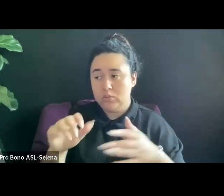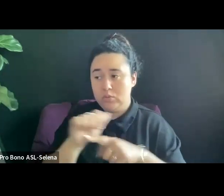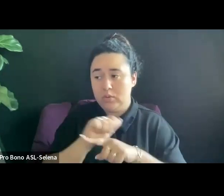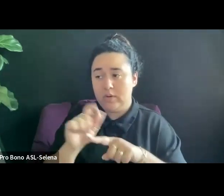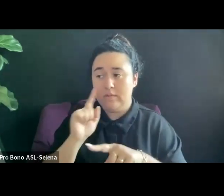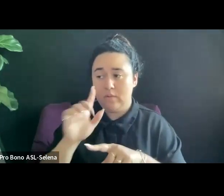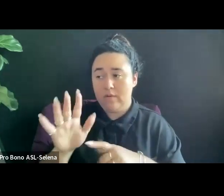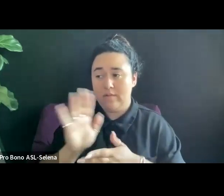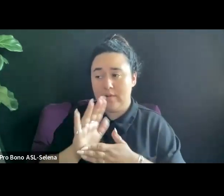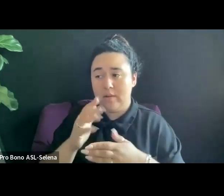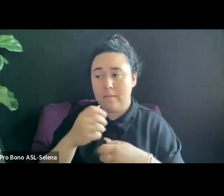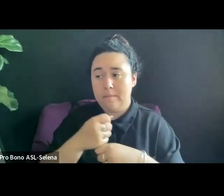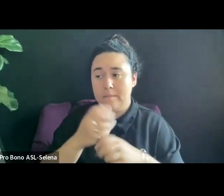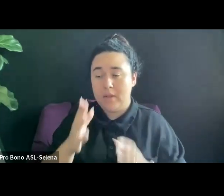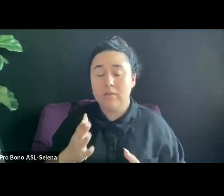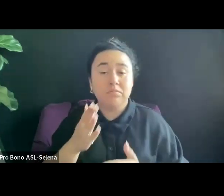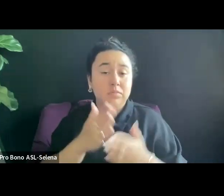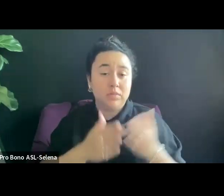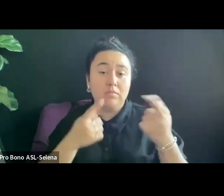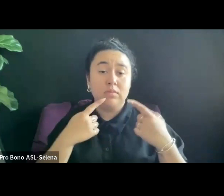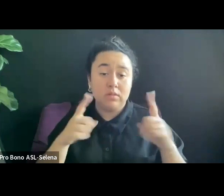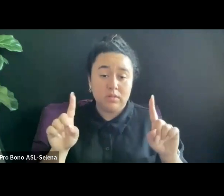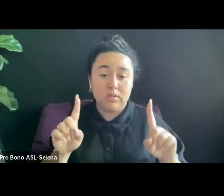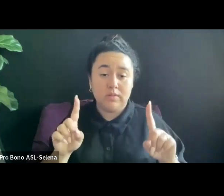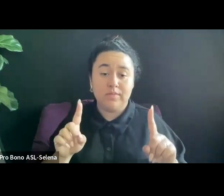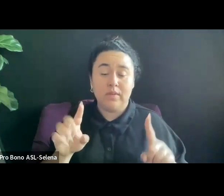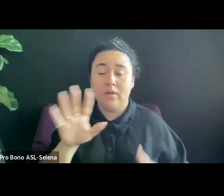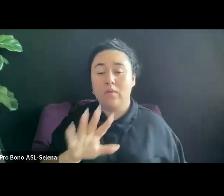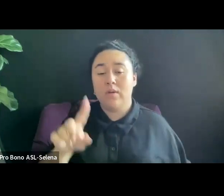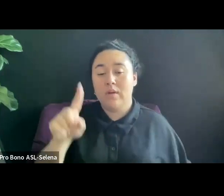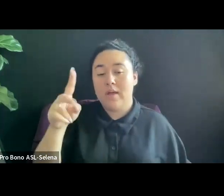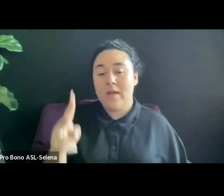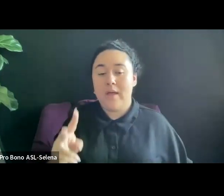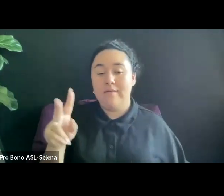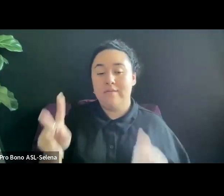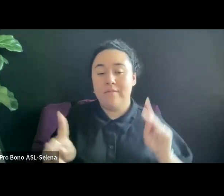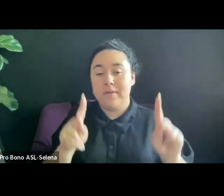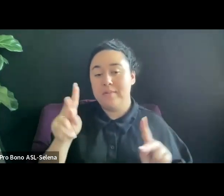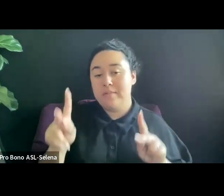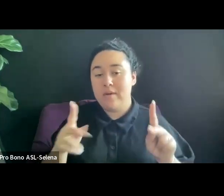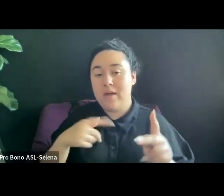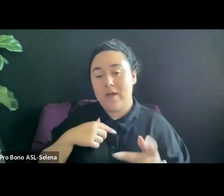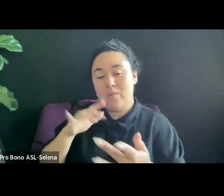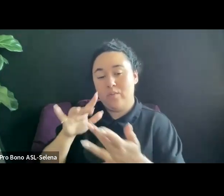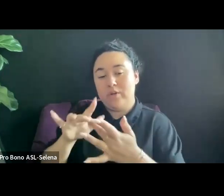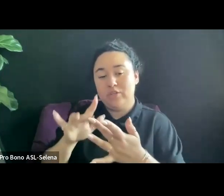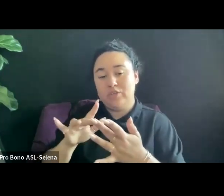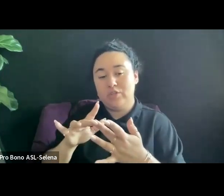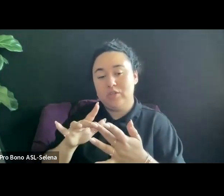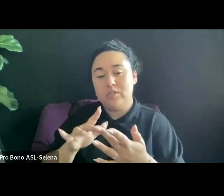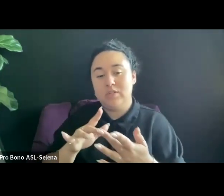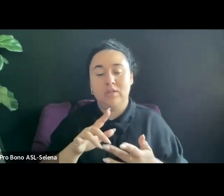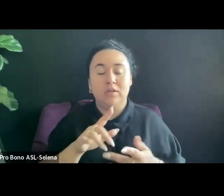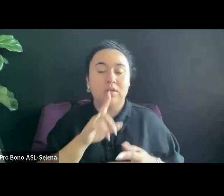I'VE HAD SOME SUCCESS FROM THIS AND ONLY ABOUT HALF THE PEOPLE THAT I REACHED OUT THE WERE ACTUALLY AT THE FESTIVAL.